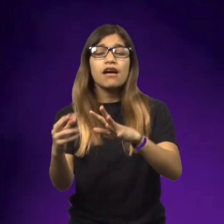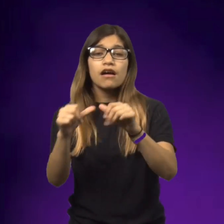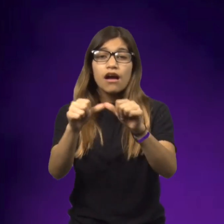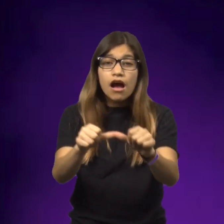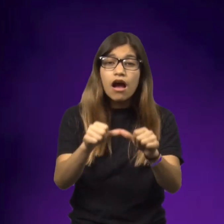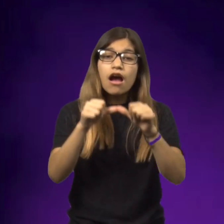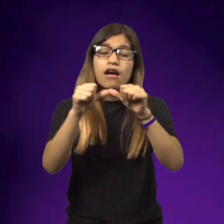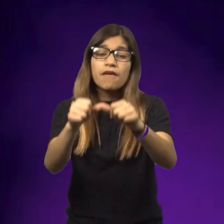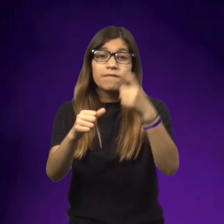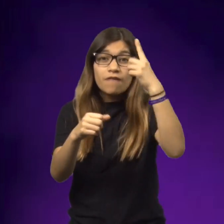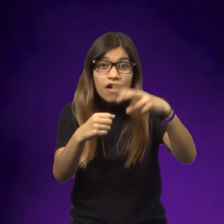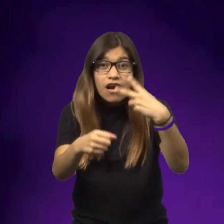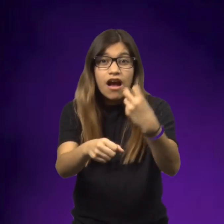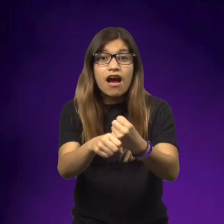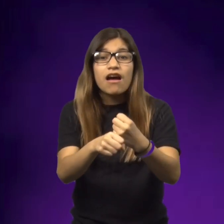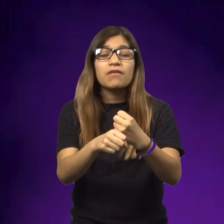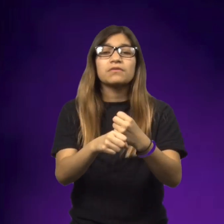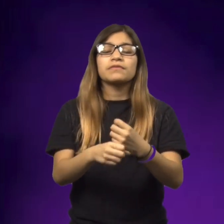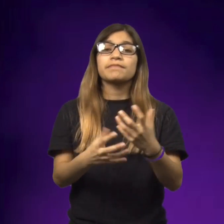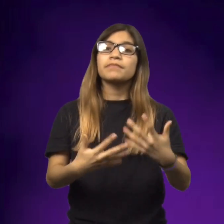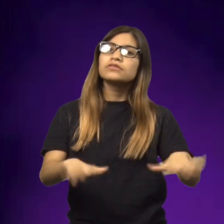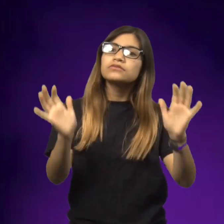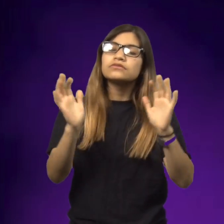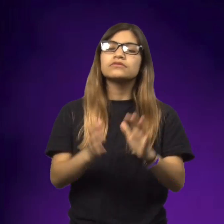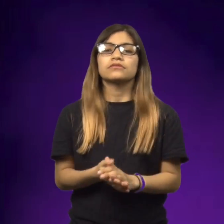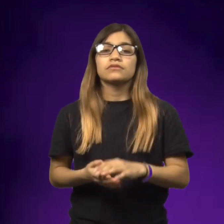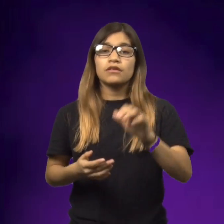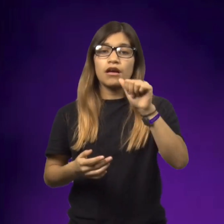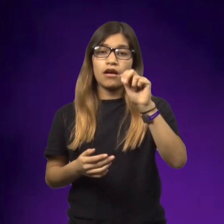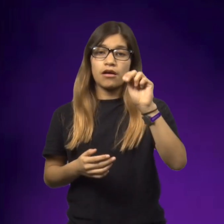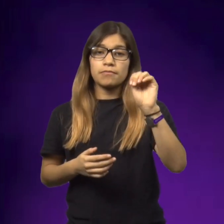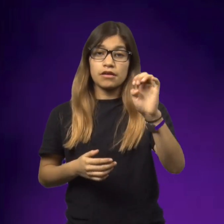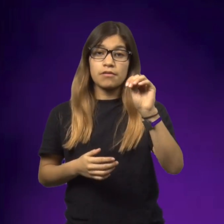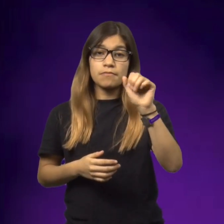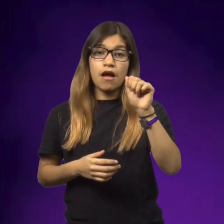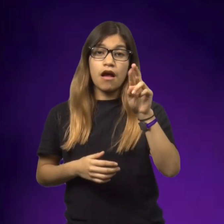The war continued for two more years, and then it was over.